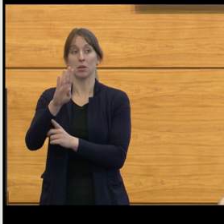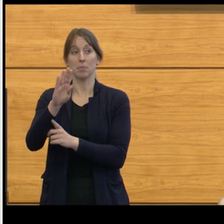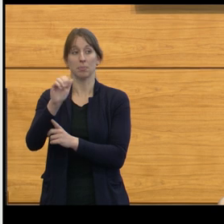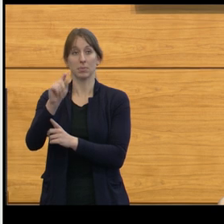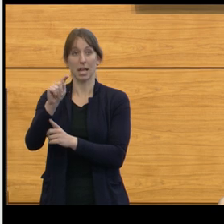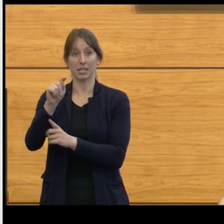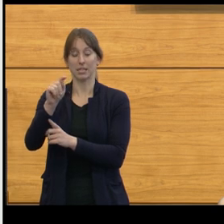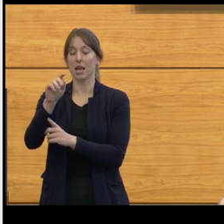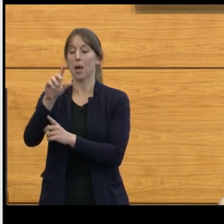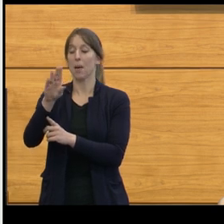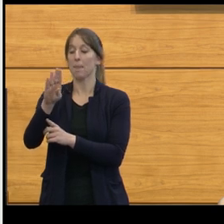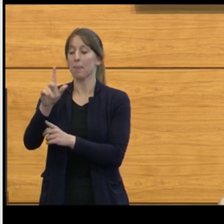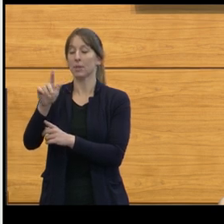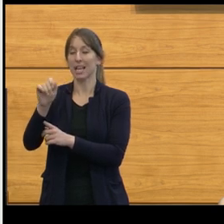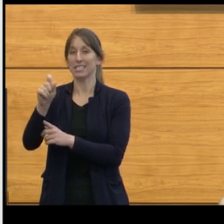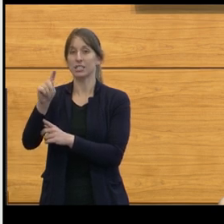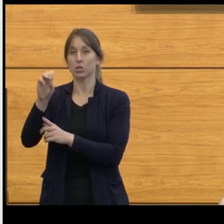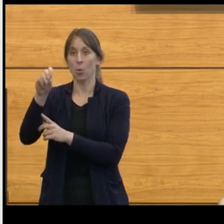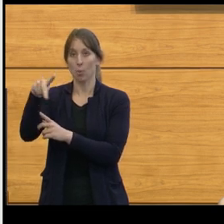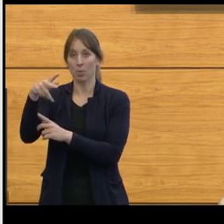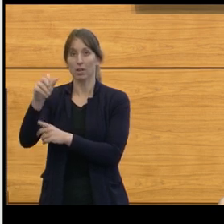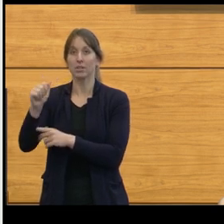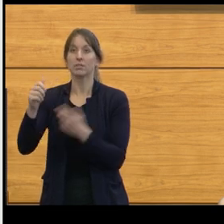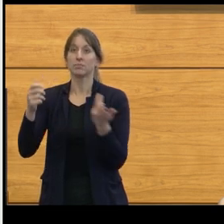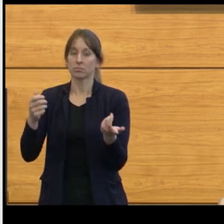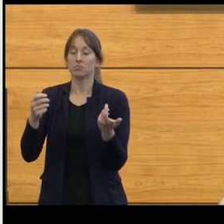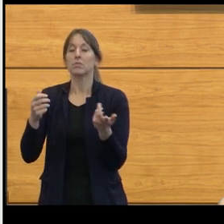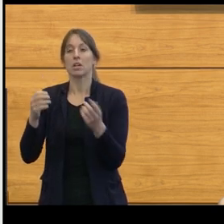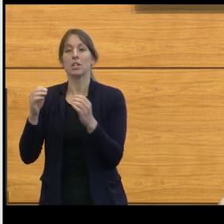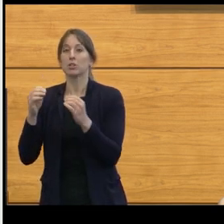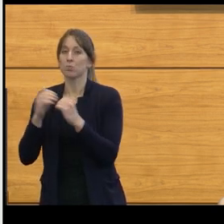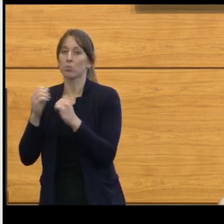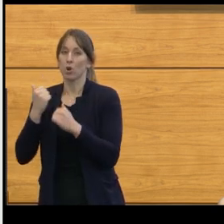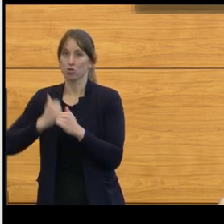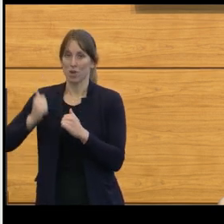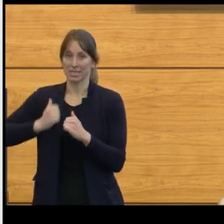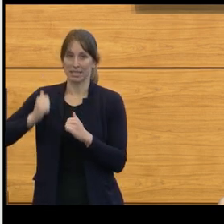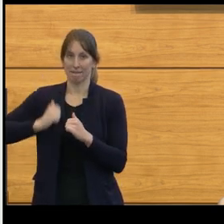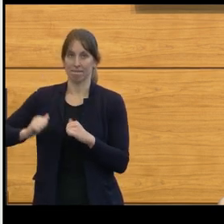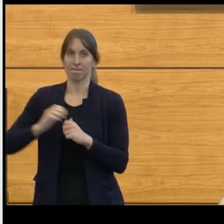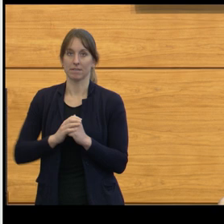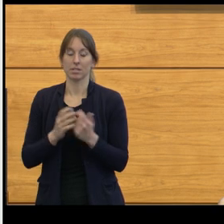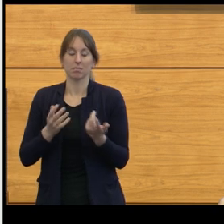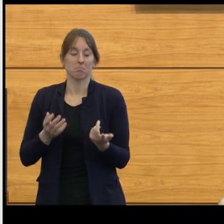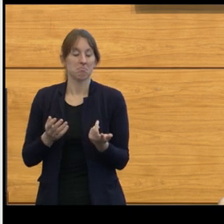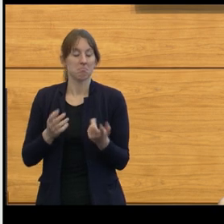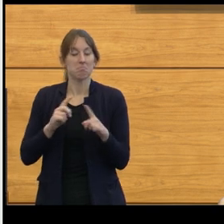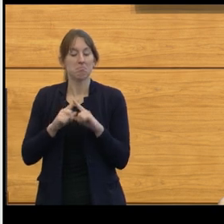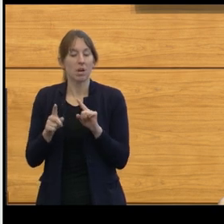to be more aggressive for those tumors who have lower survivability. But that does mean also accepting